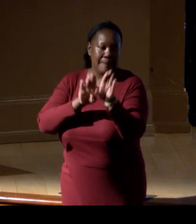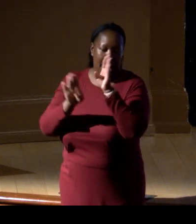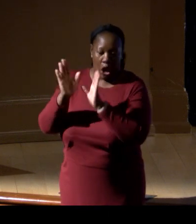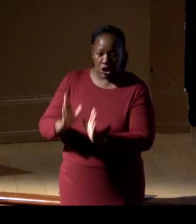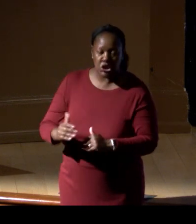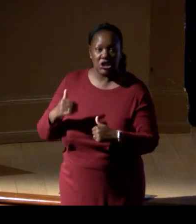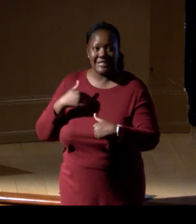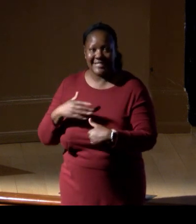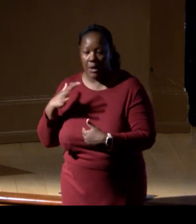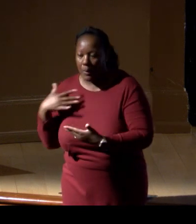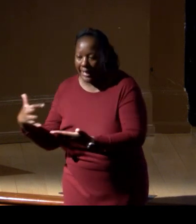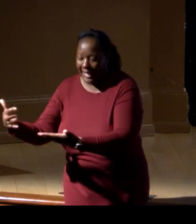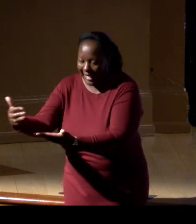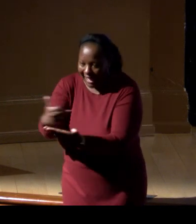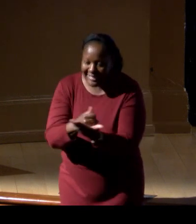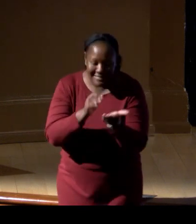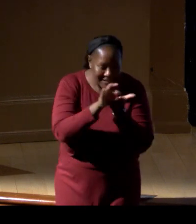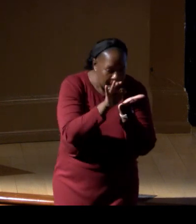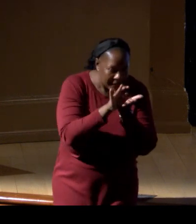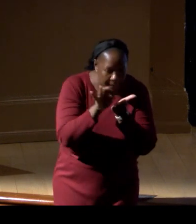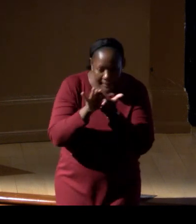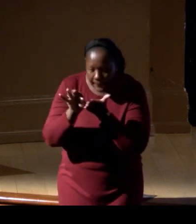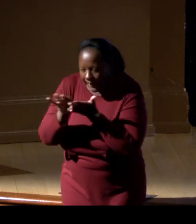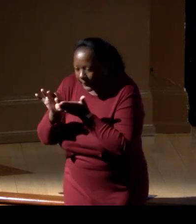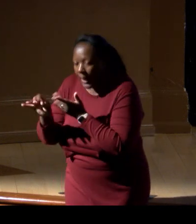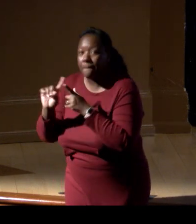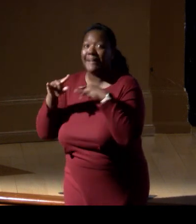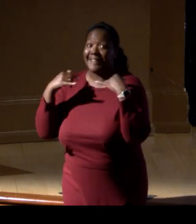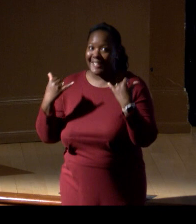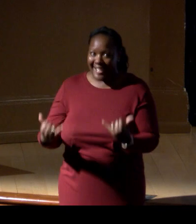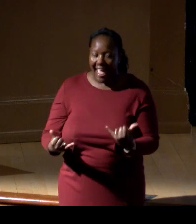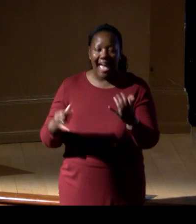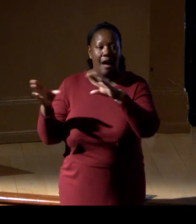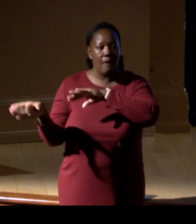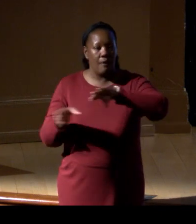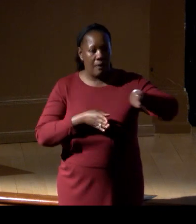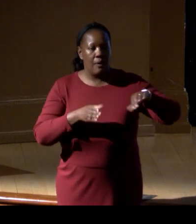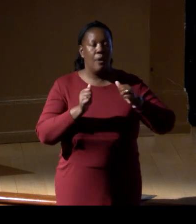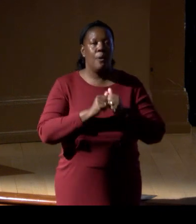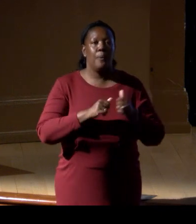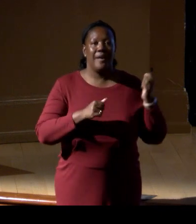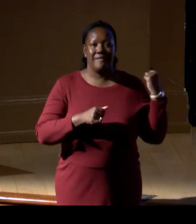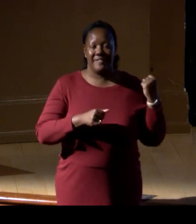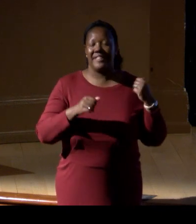But now, with environmental DNA, we have moved to another level.